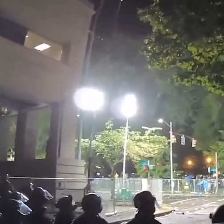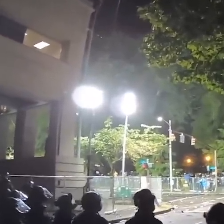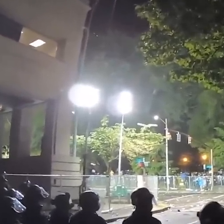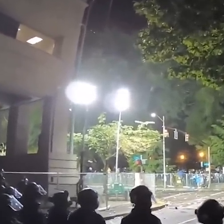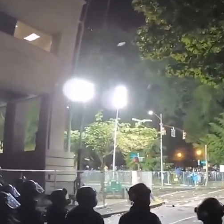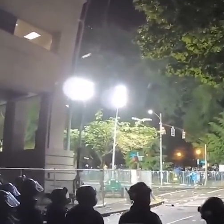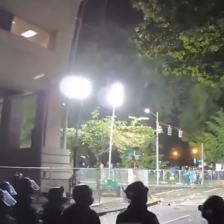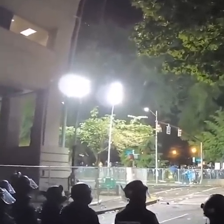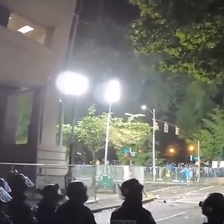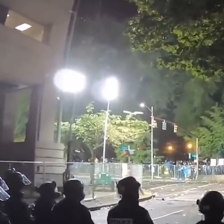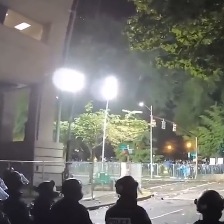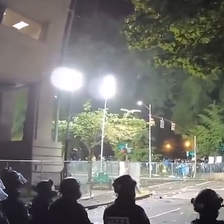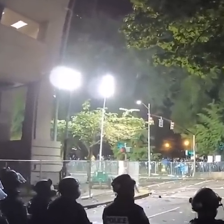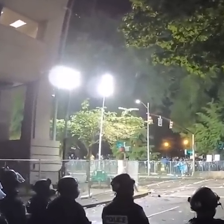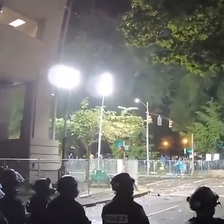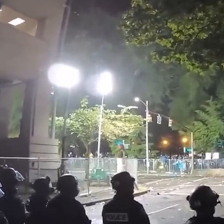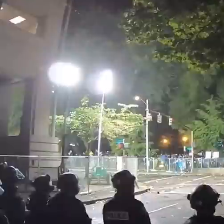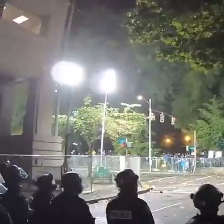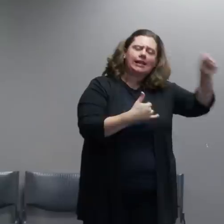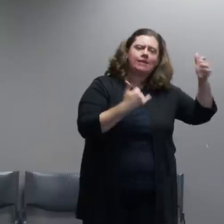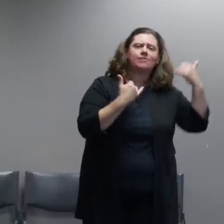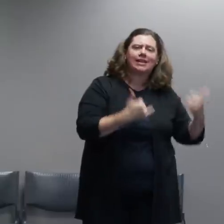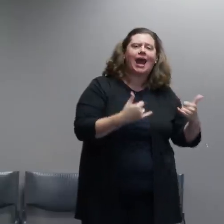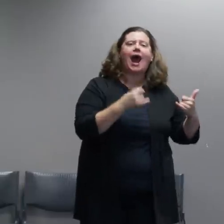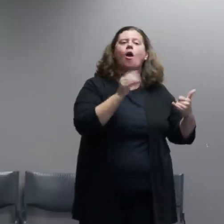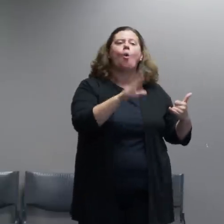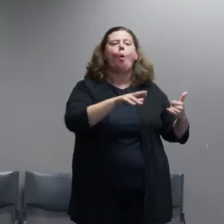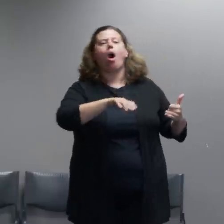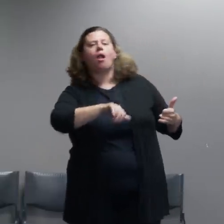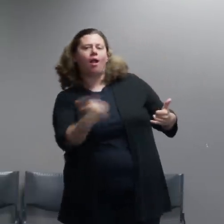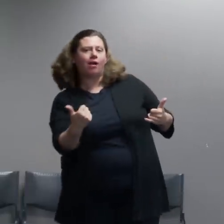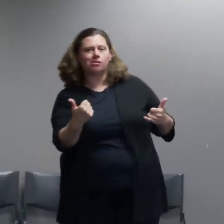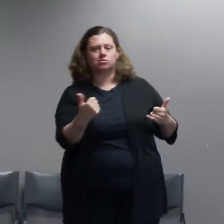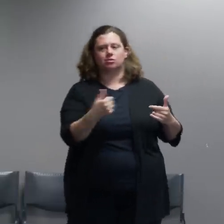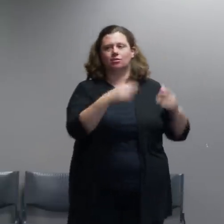videos available to you. We'll get to this scene here in a minute,